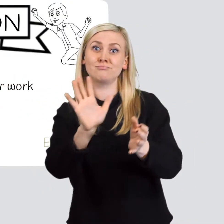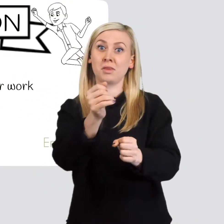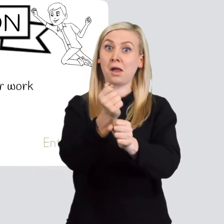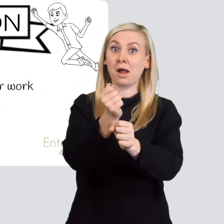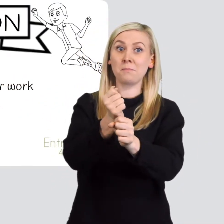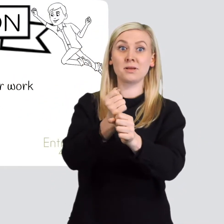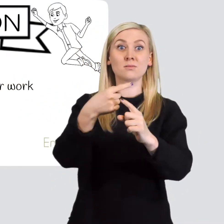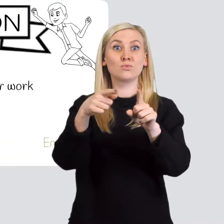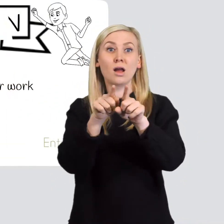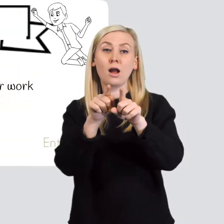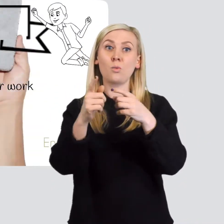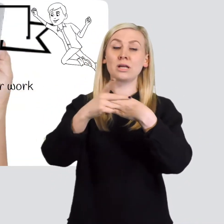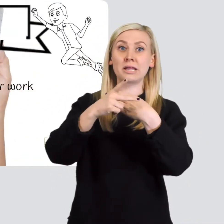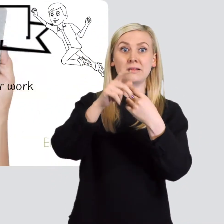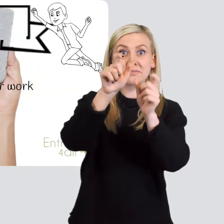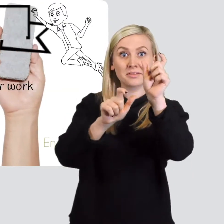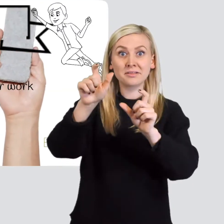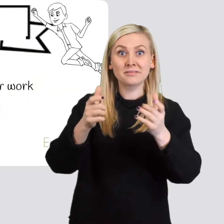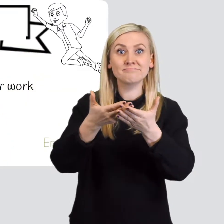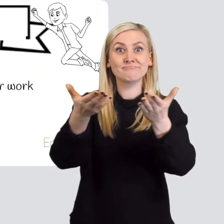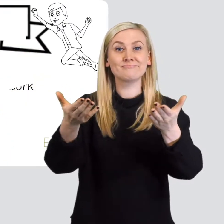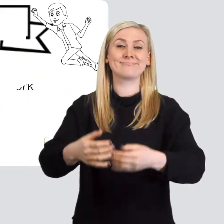with their protégés.